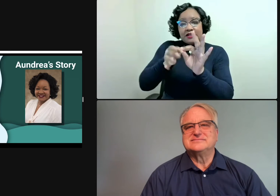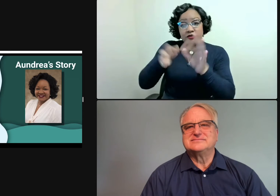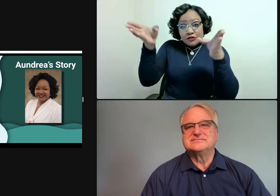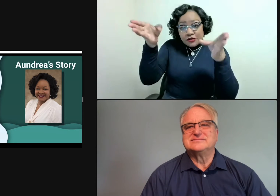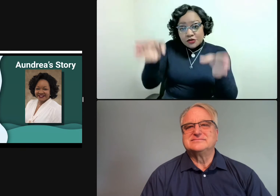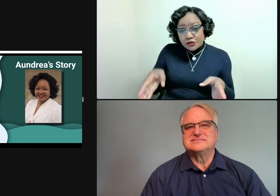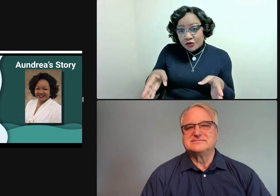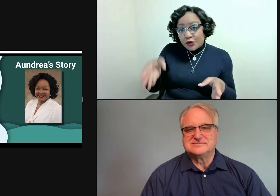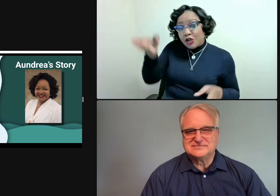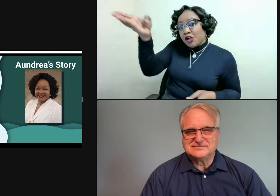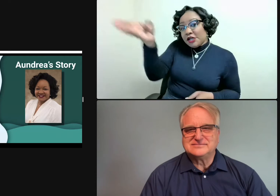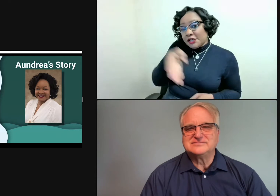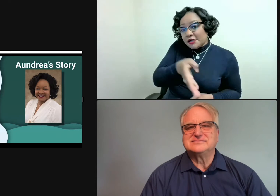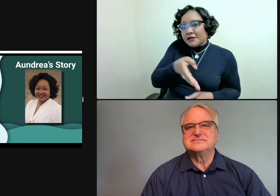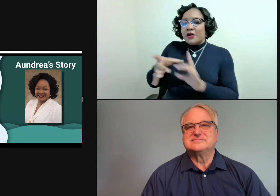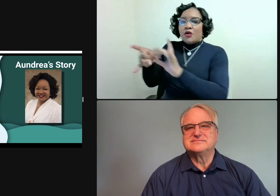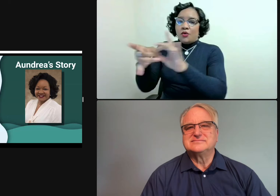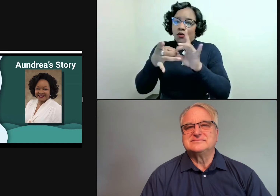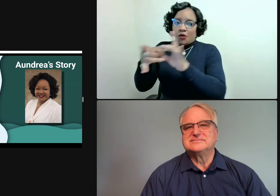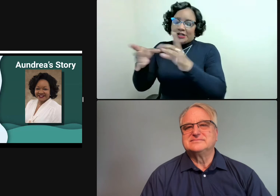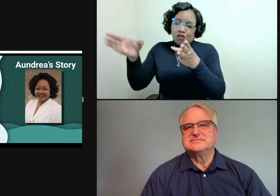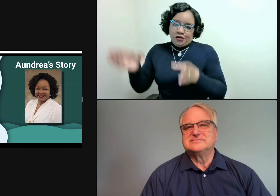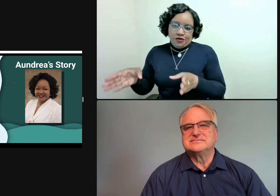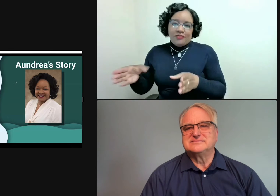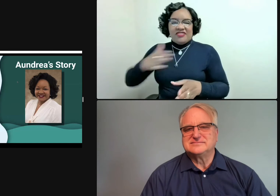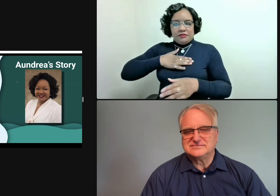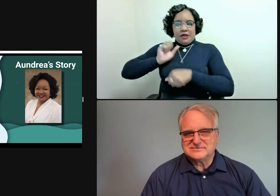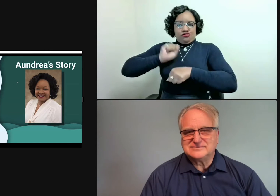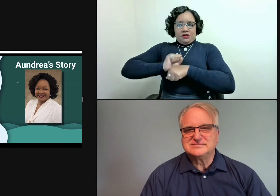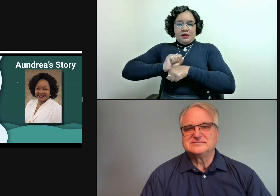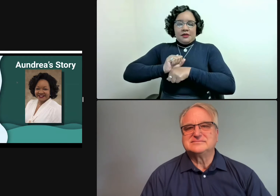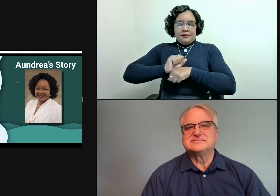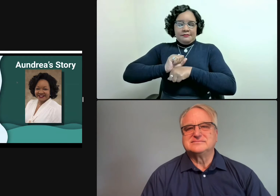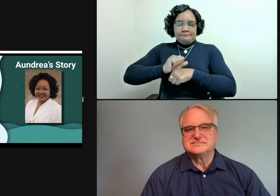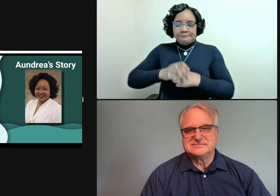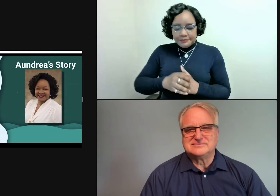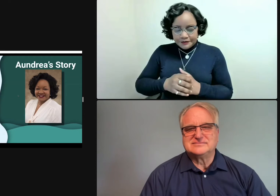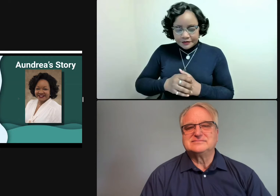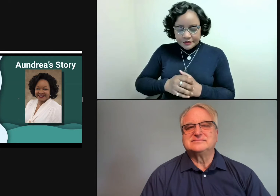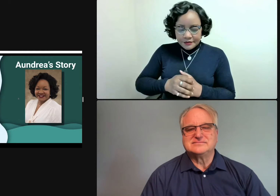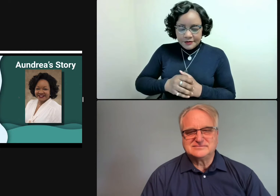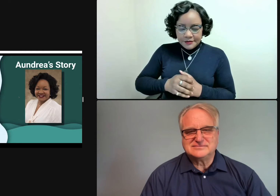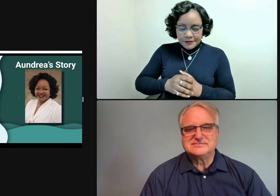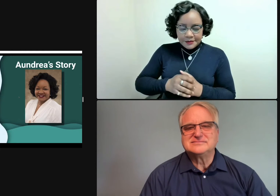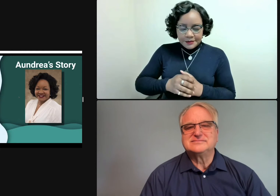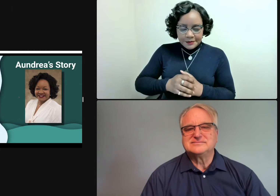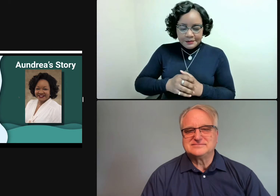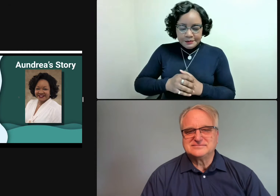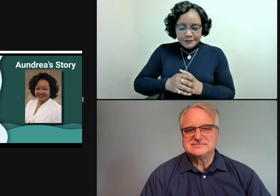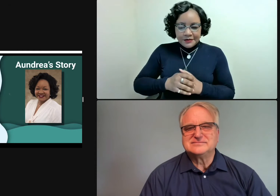so that the district can become-- so I can be the district coordinator. That was my position at that time.